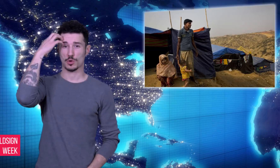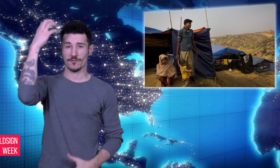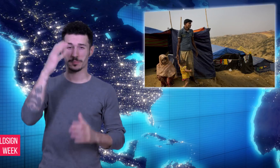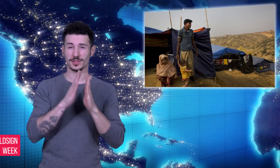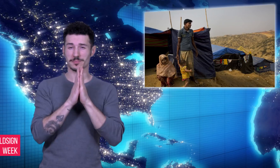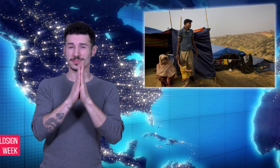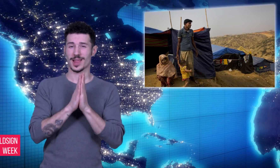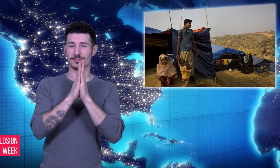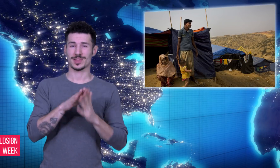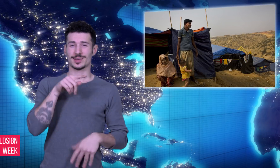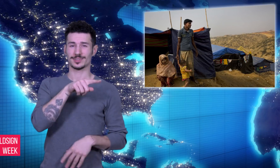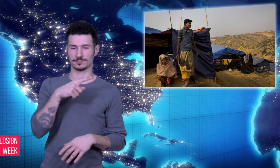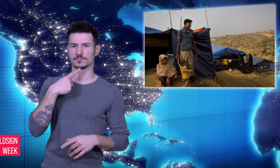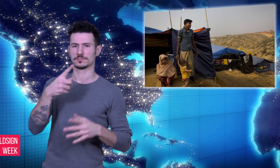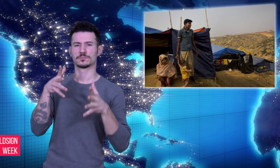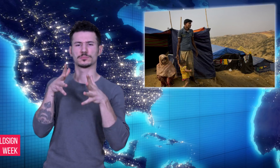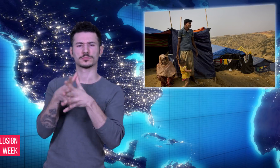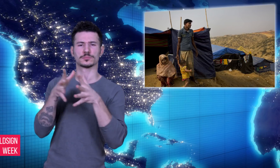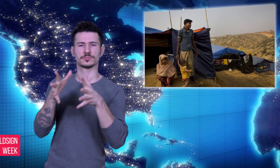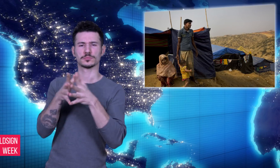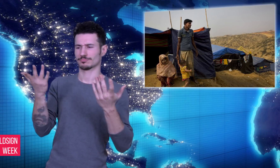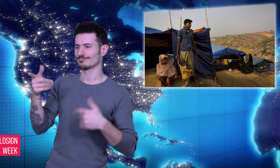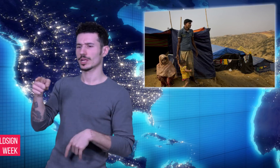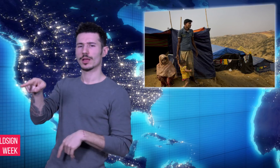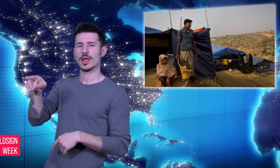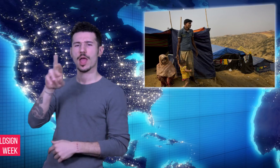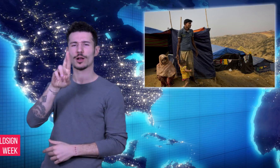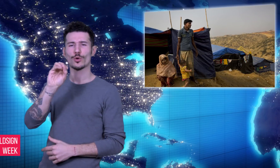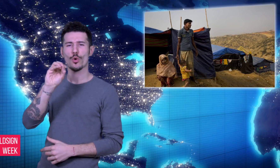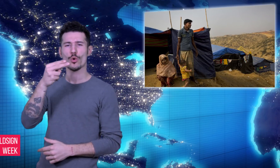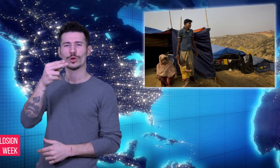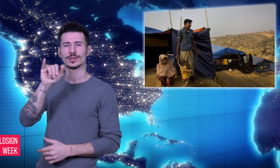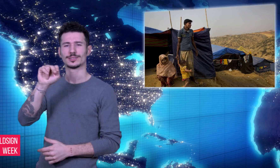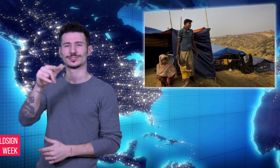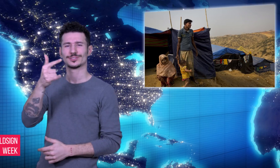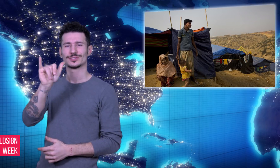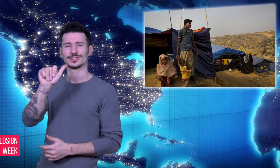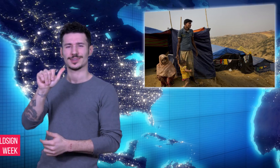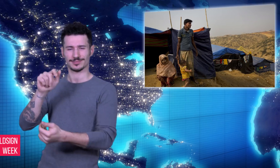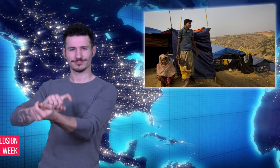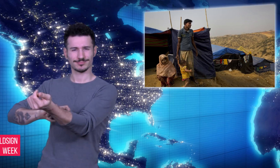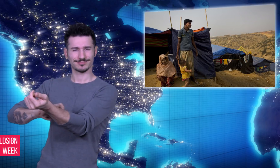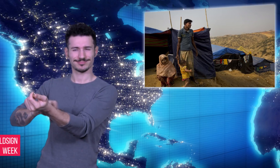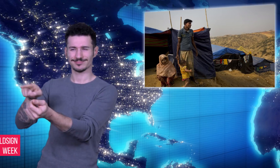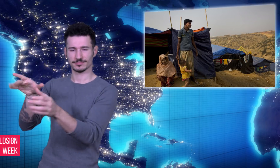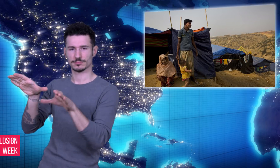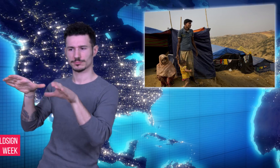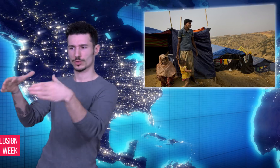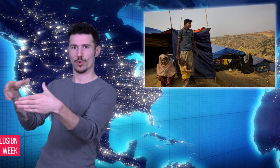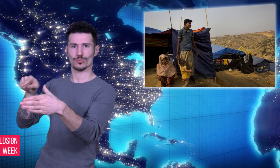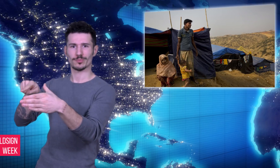Government officials claim a group of